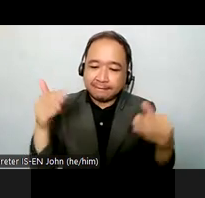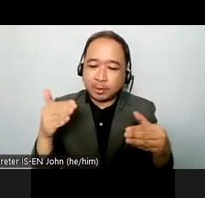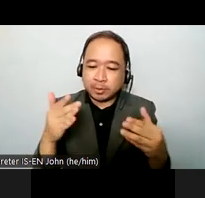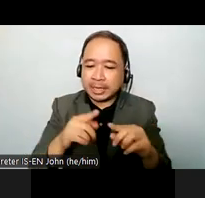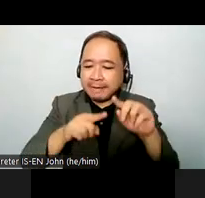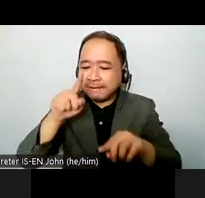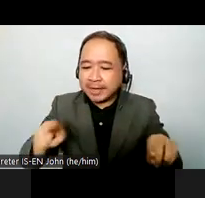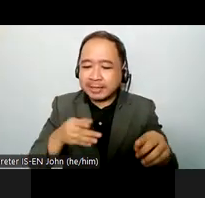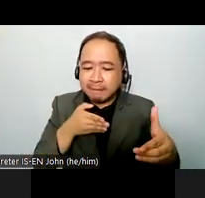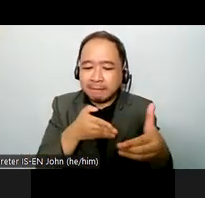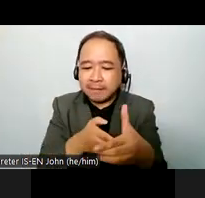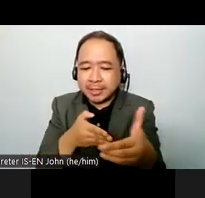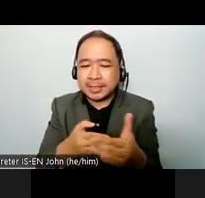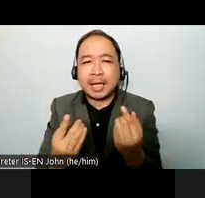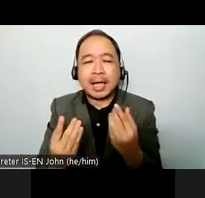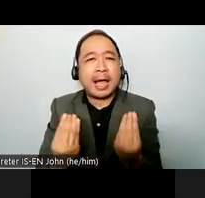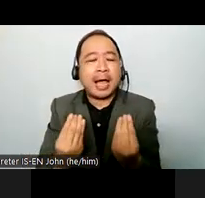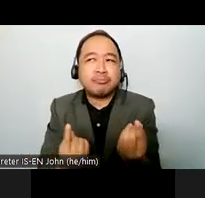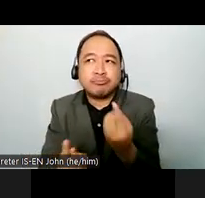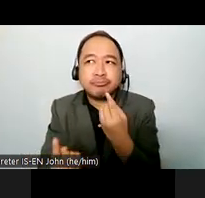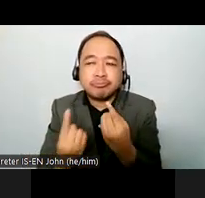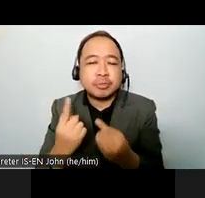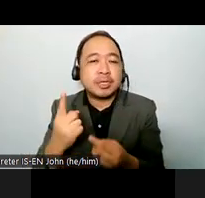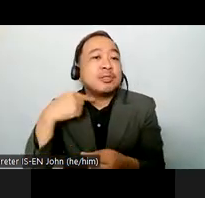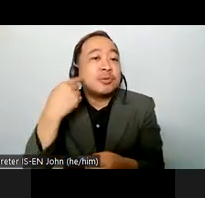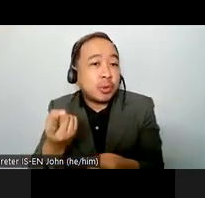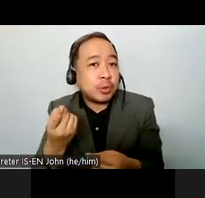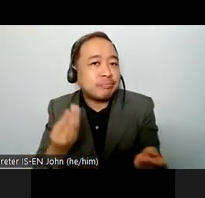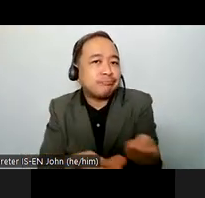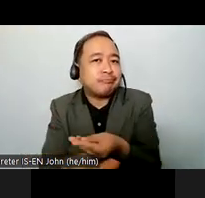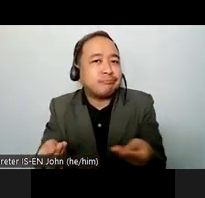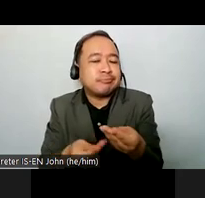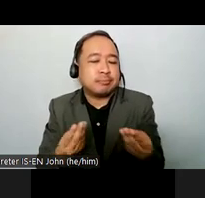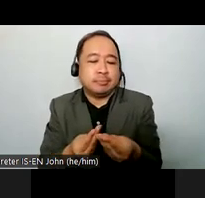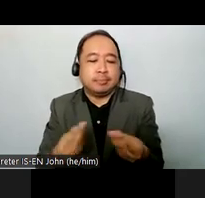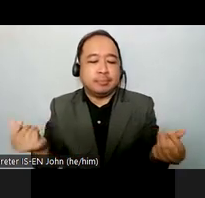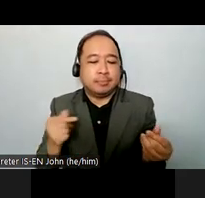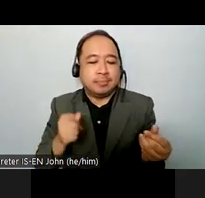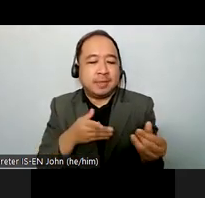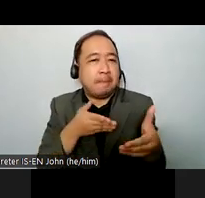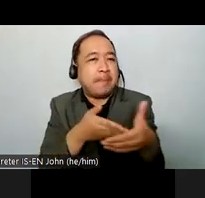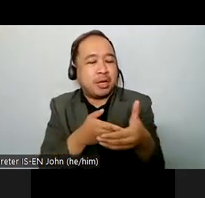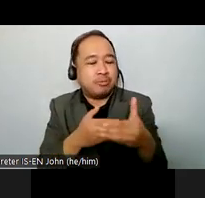identities so it can be age sexuality stability geographic courage for example so very important